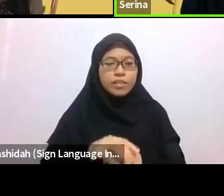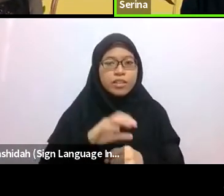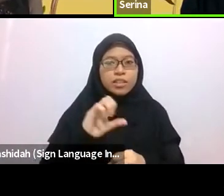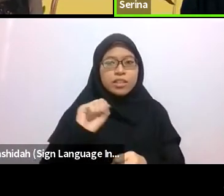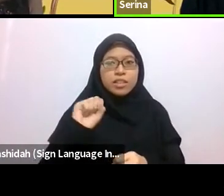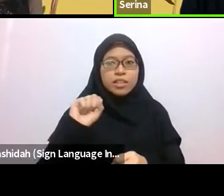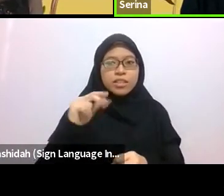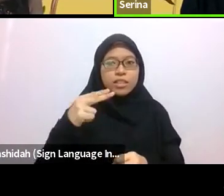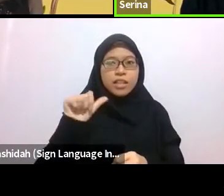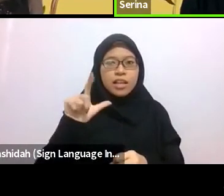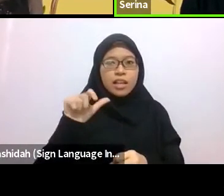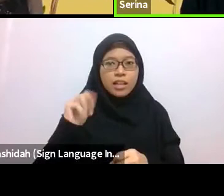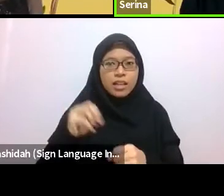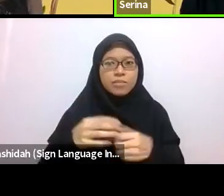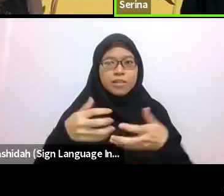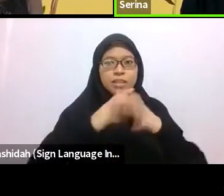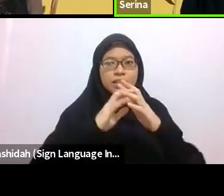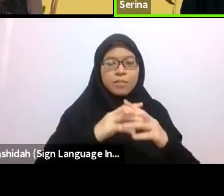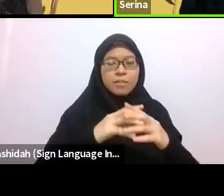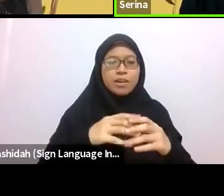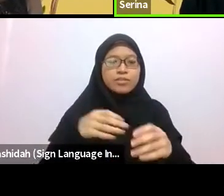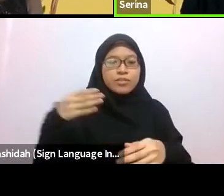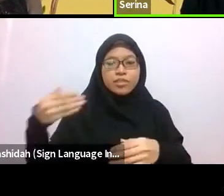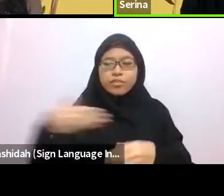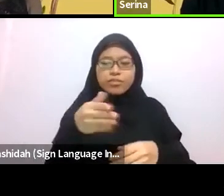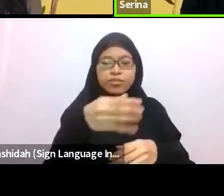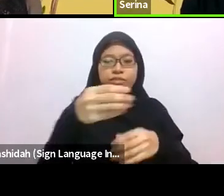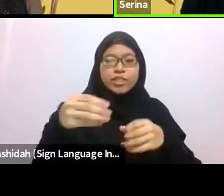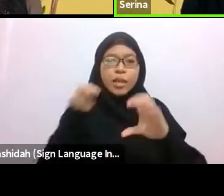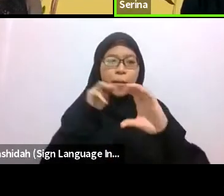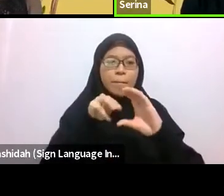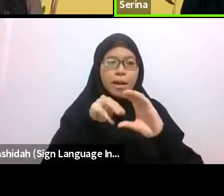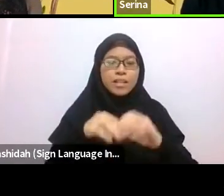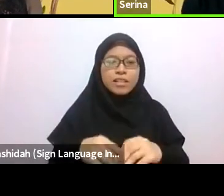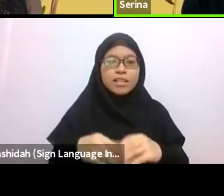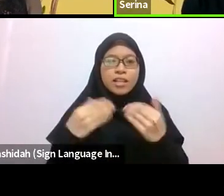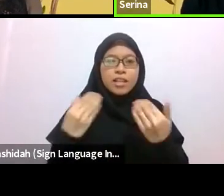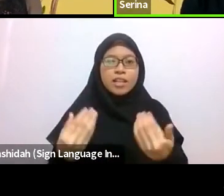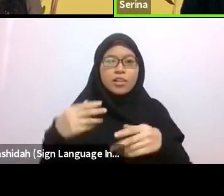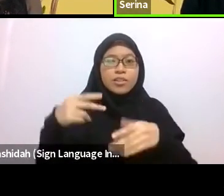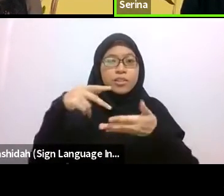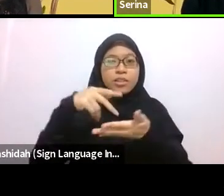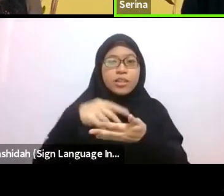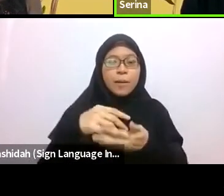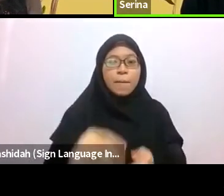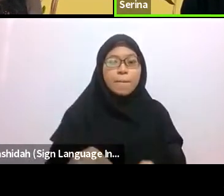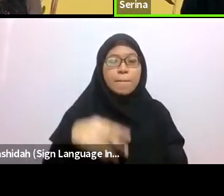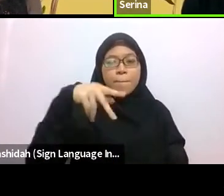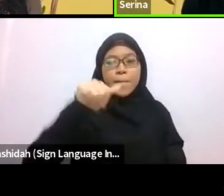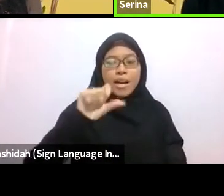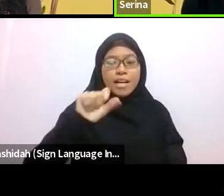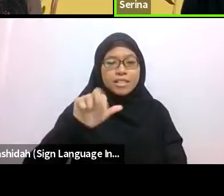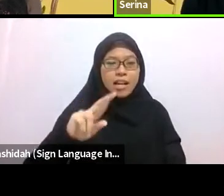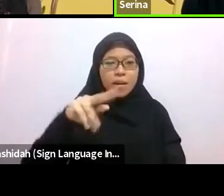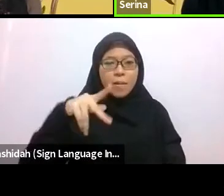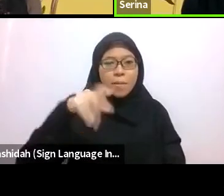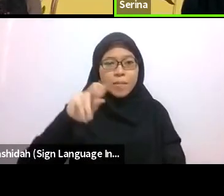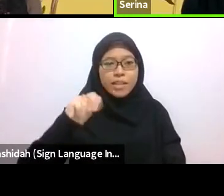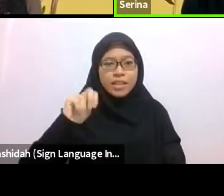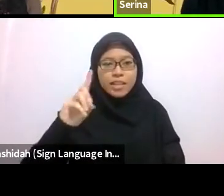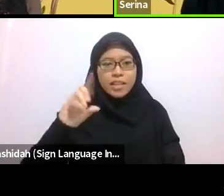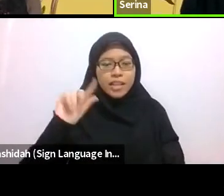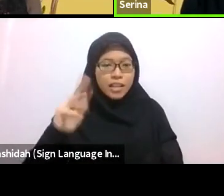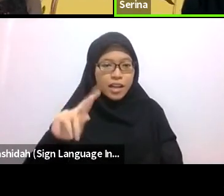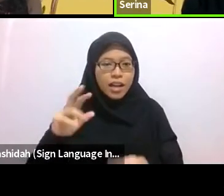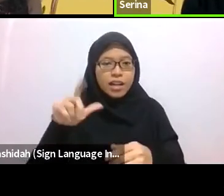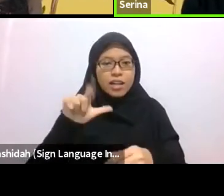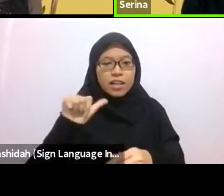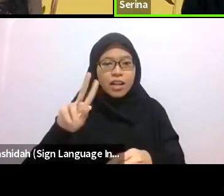Pasar Pendekar Laut (Sea Warrior’s Market) now pays fishermen twice what they used to earn as he takes a fraction of the amount that other middlemen take above the landing price.